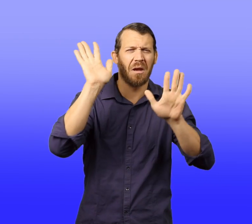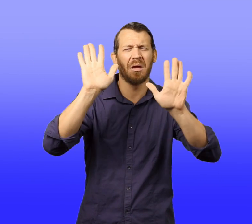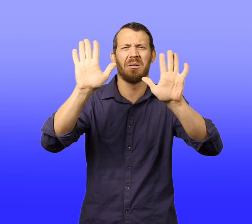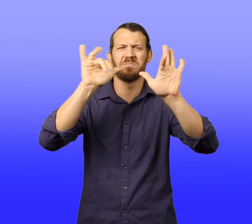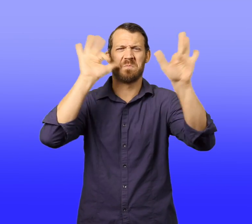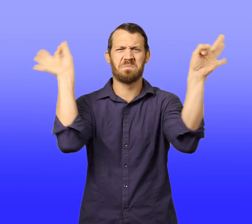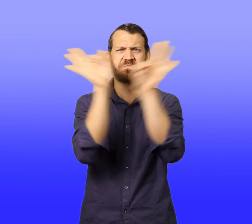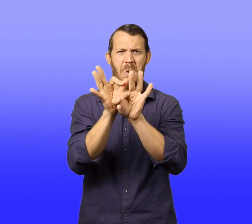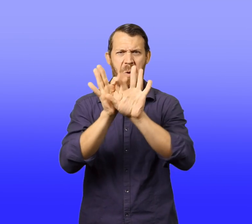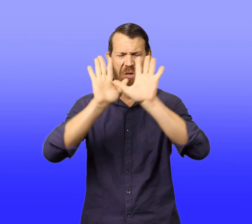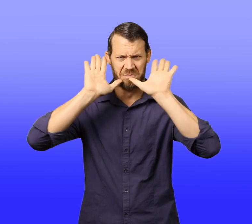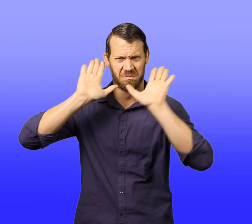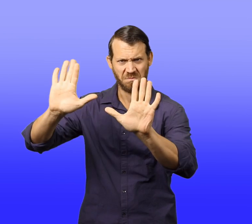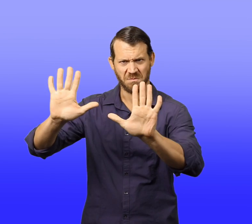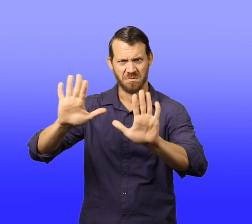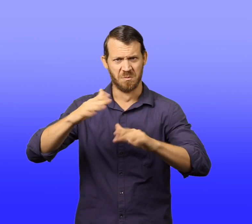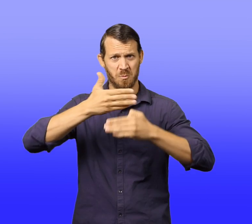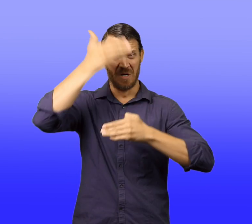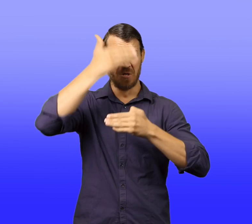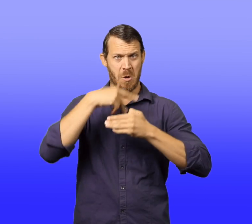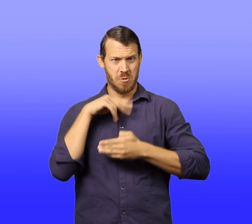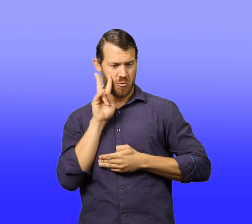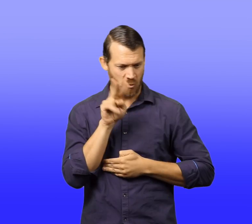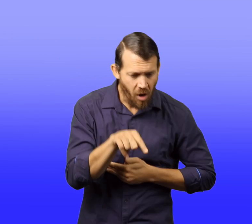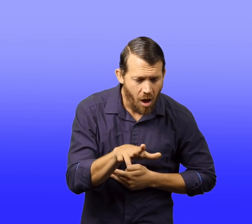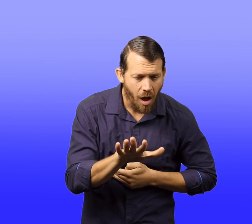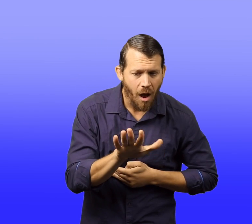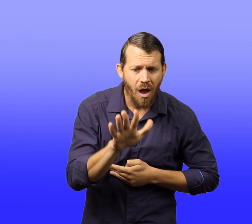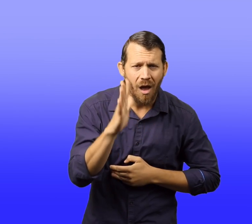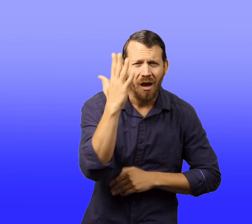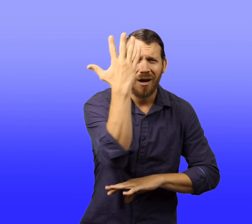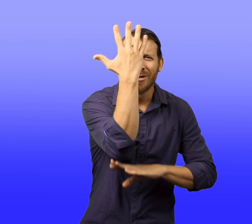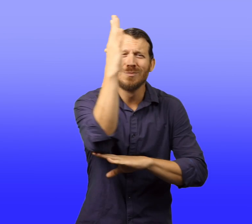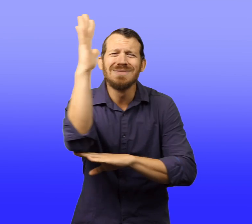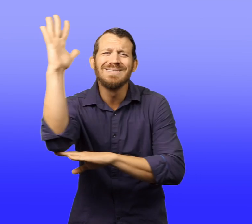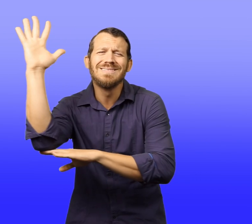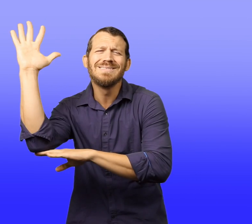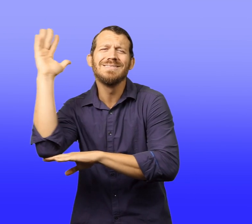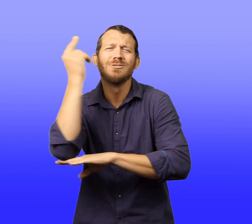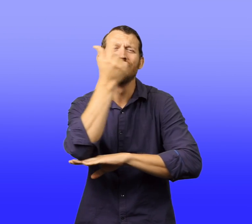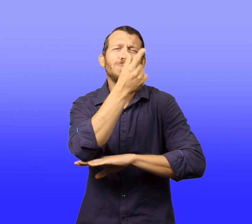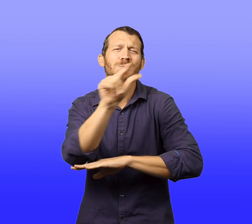He looked out his window at the trees and logs in the early morning light.